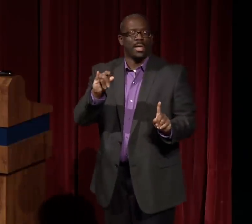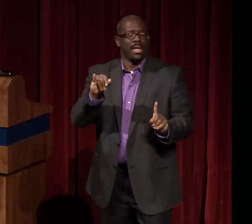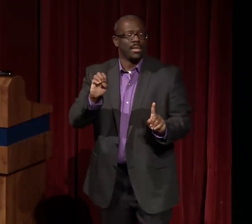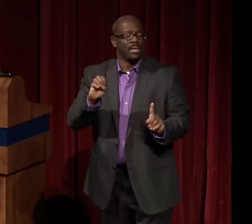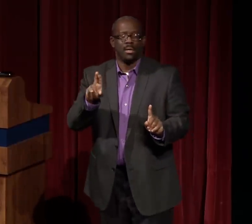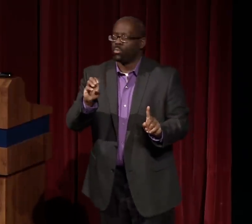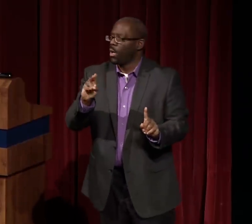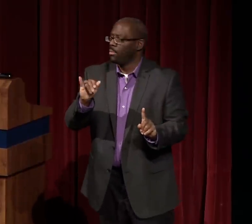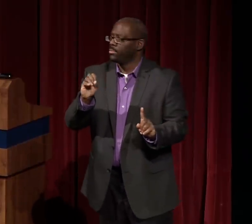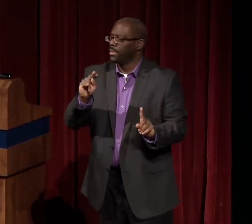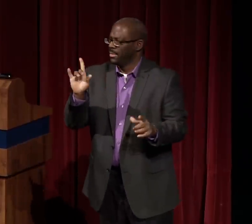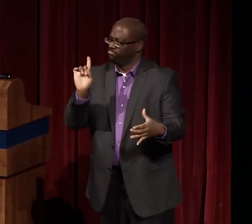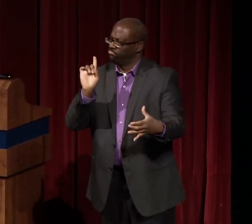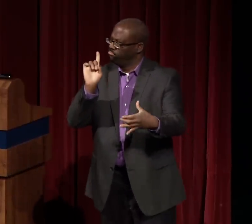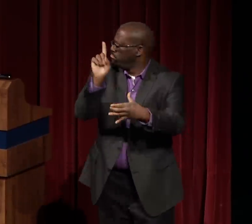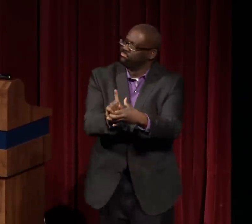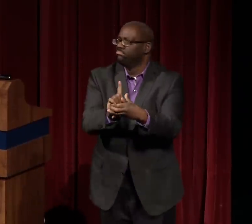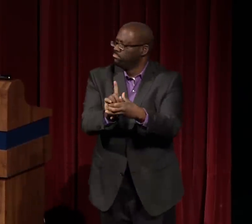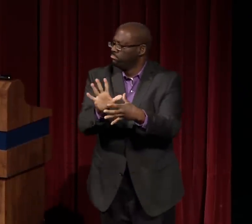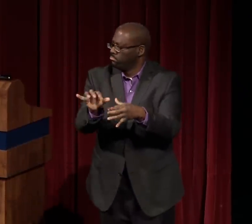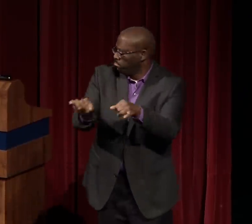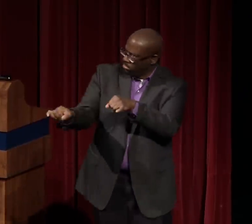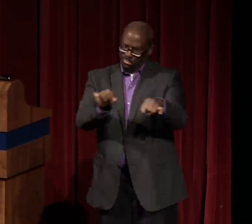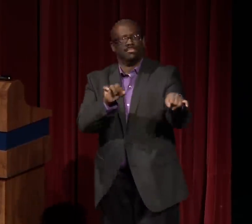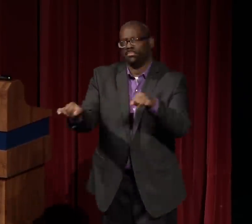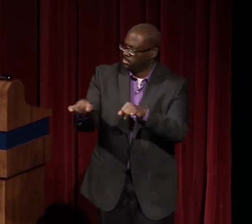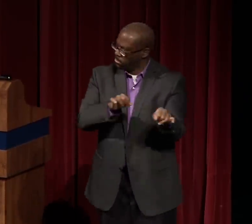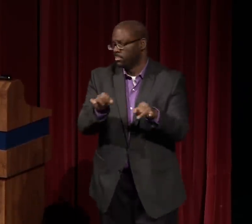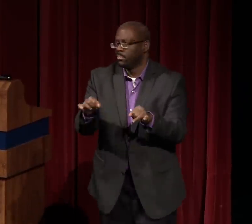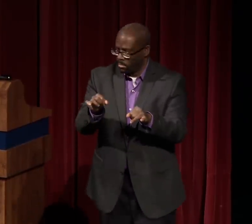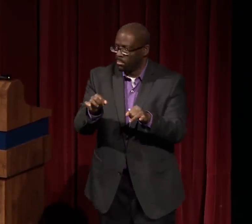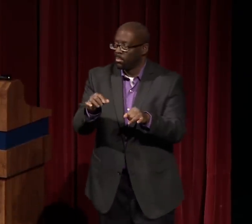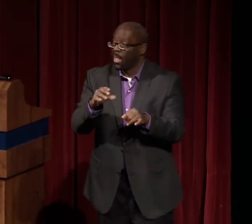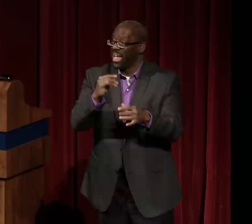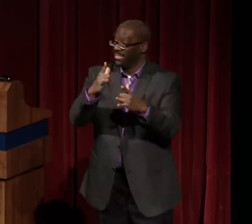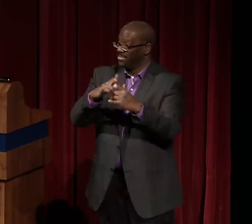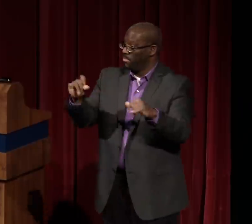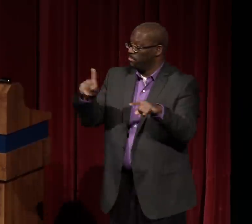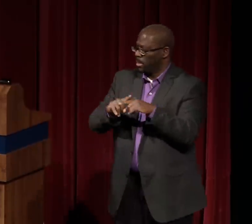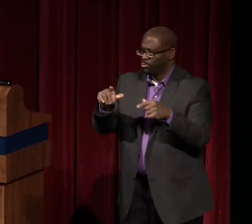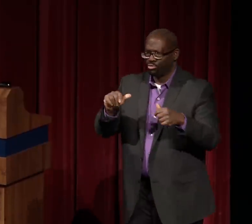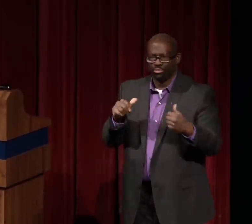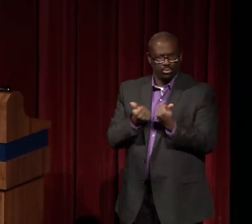who was the first. He was the one who made that ground-breaking move